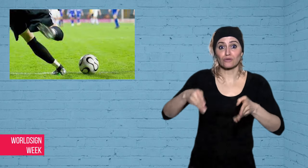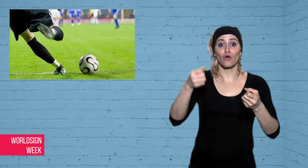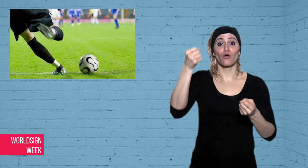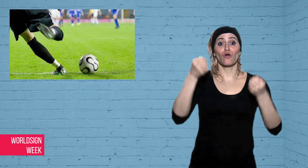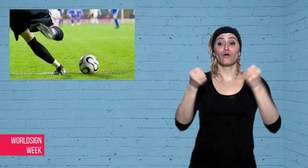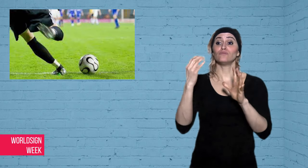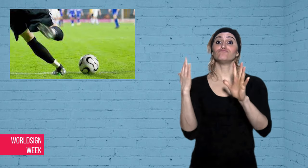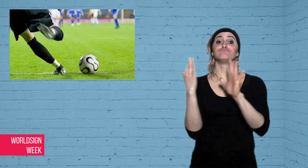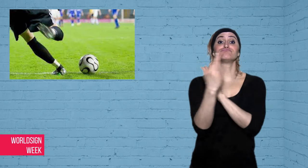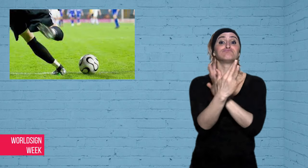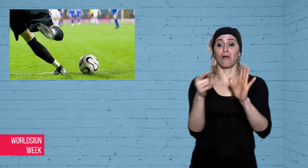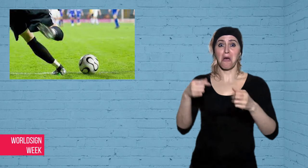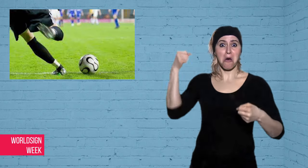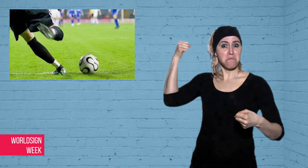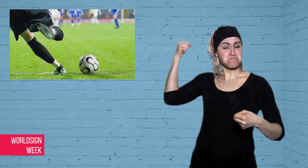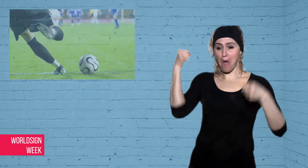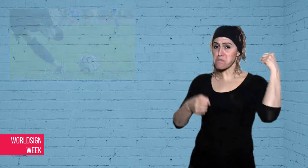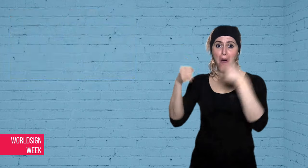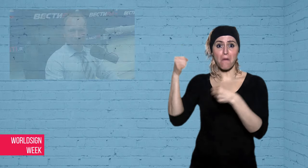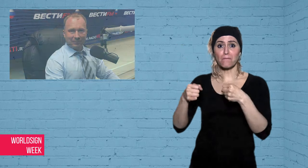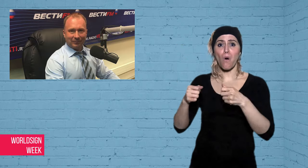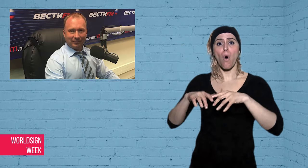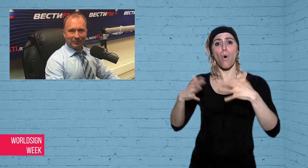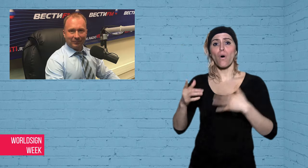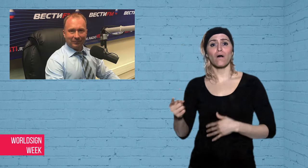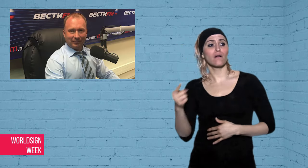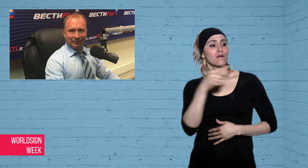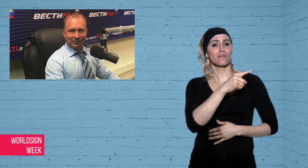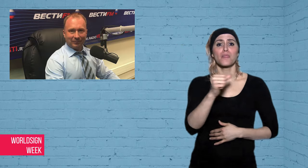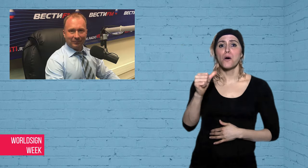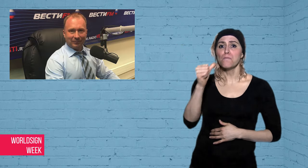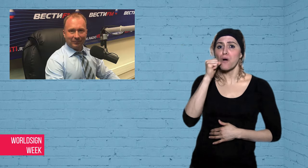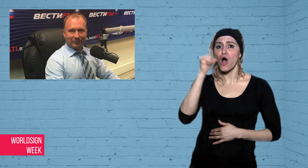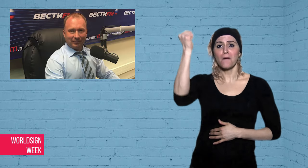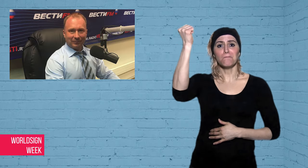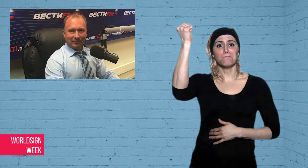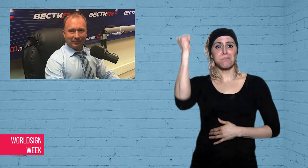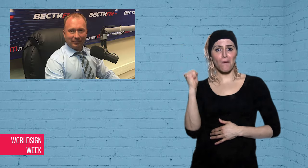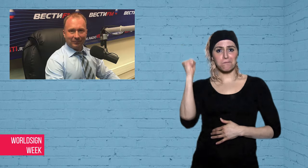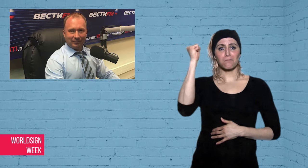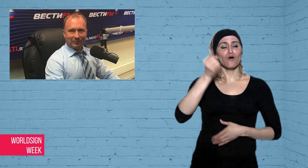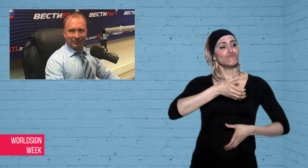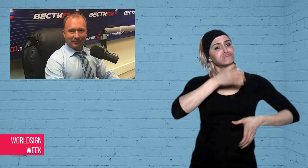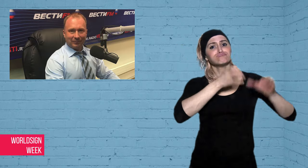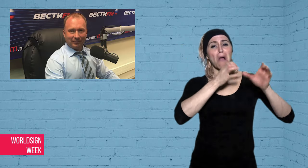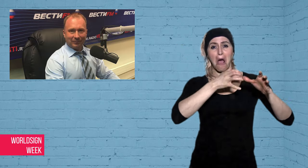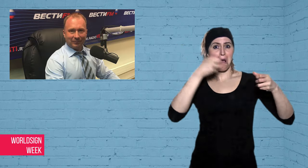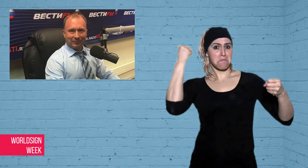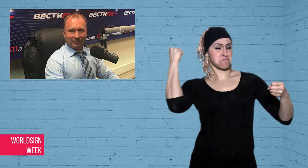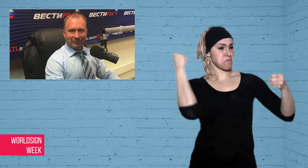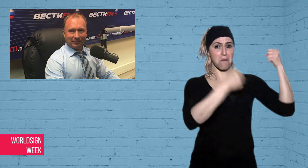everywhere from the streets to bars to